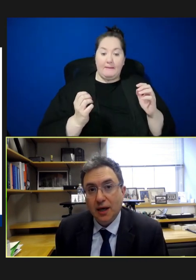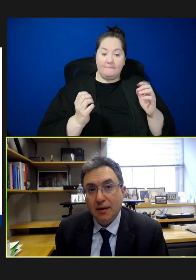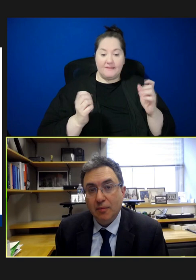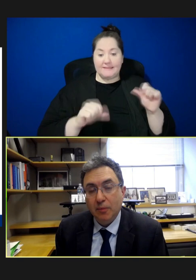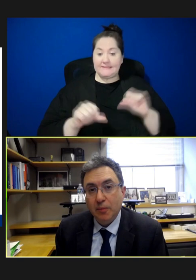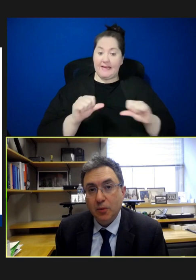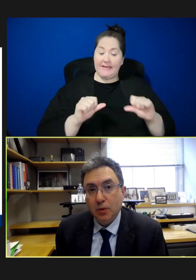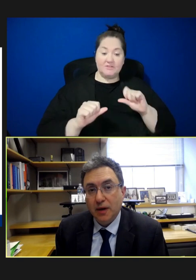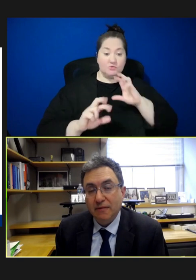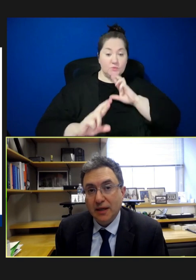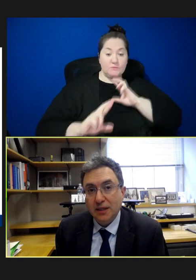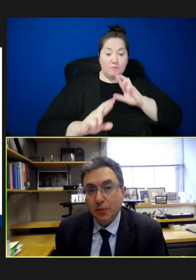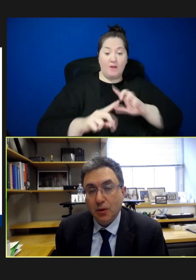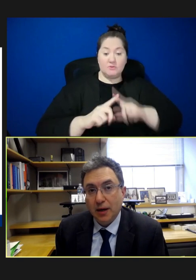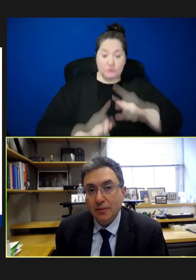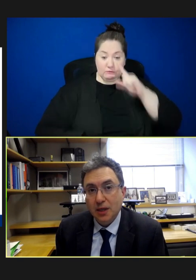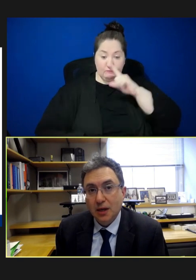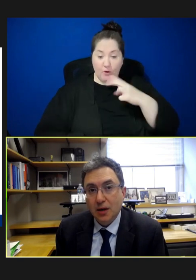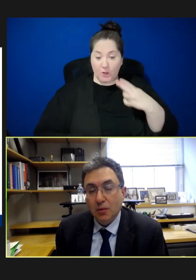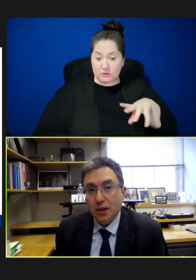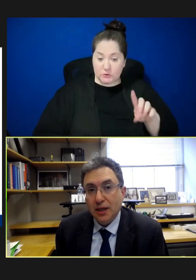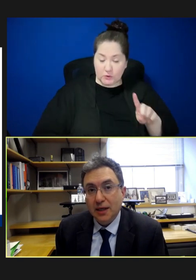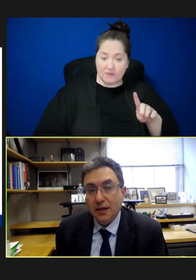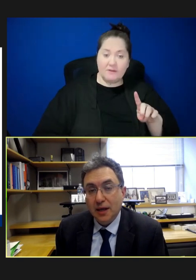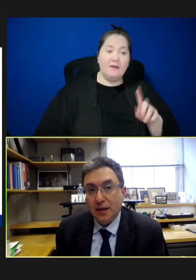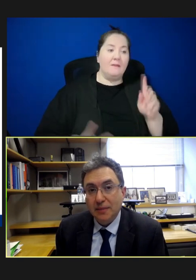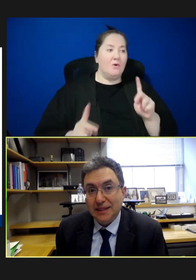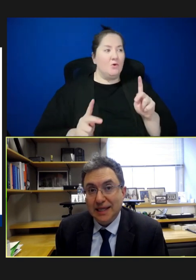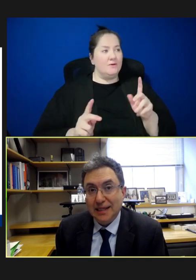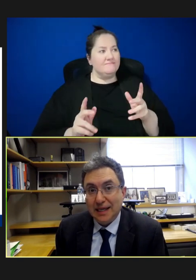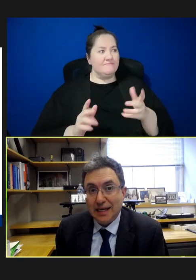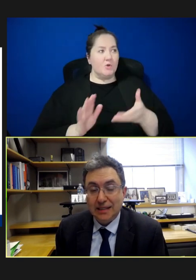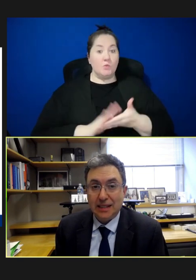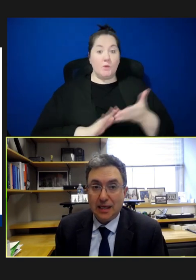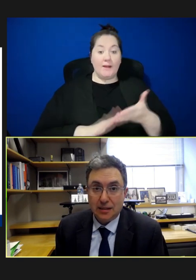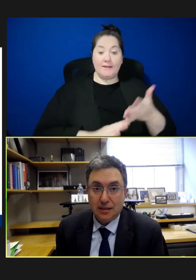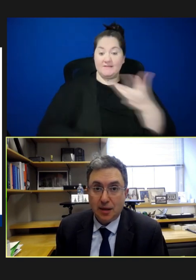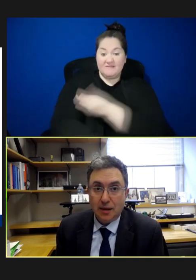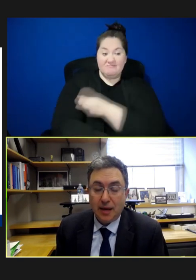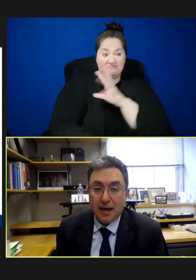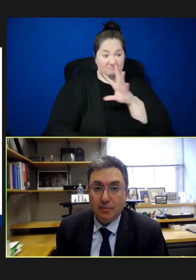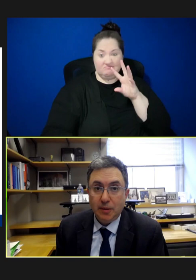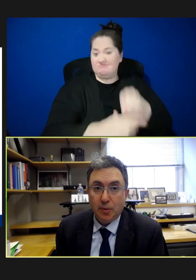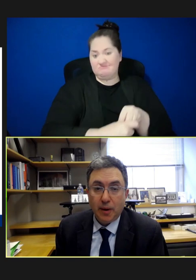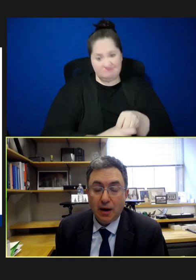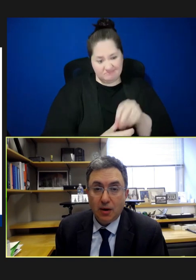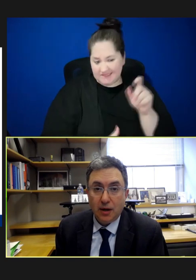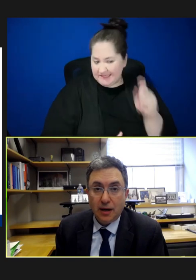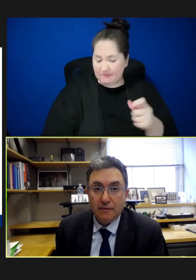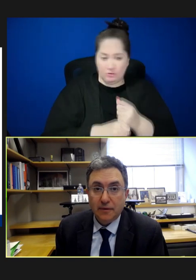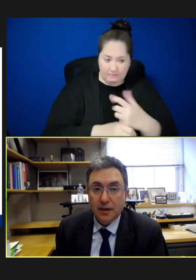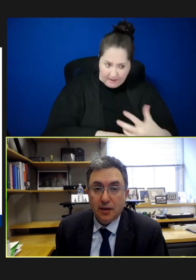And people who are running vaccine programs really need to get into this and be prepared. If you're